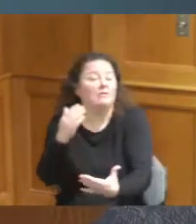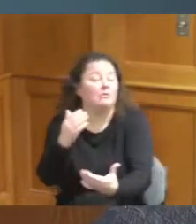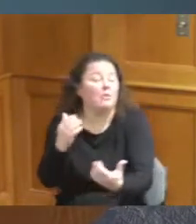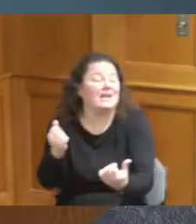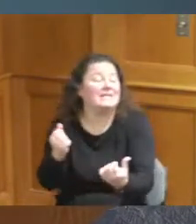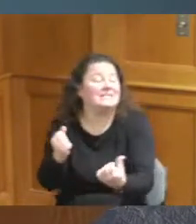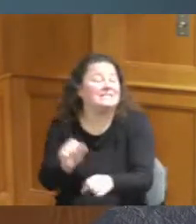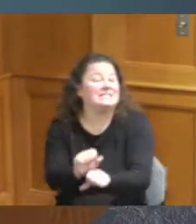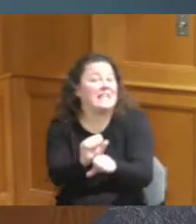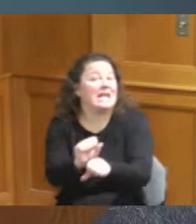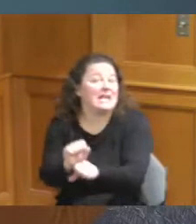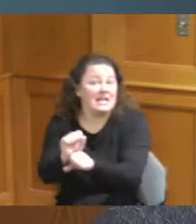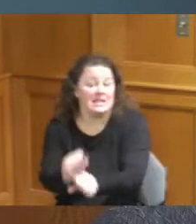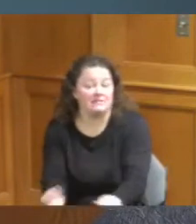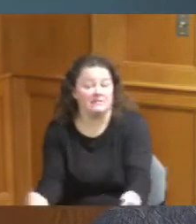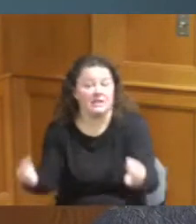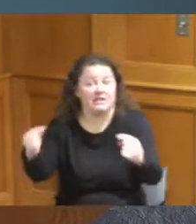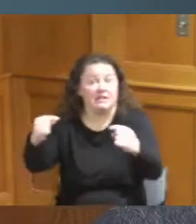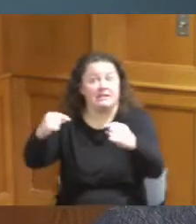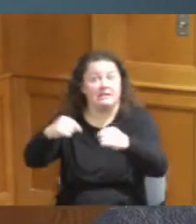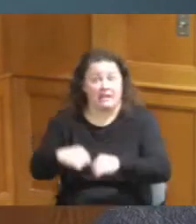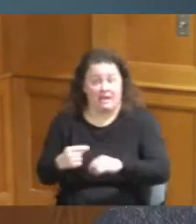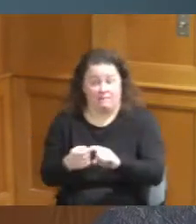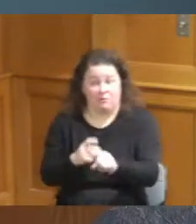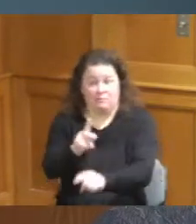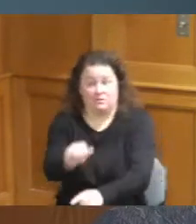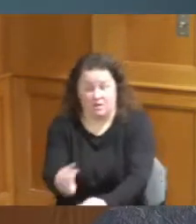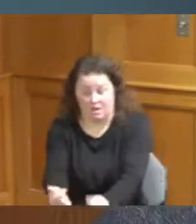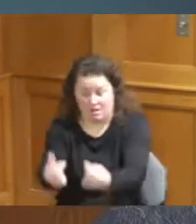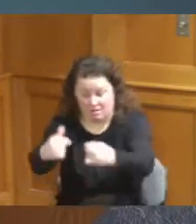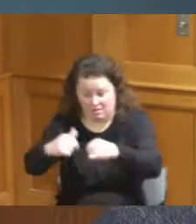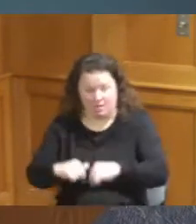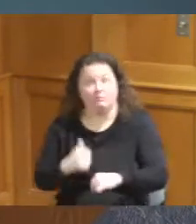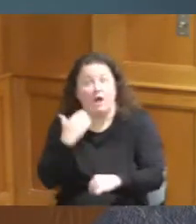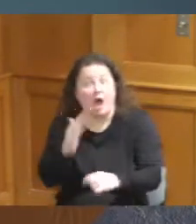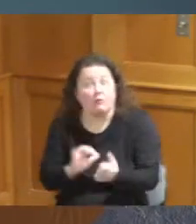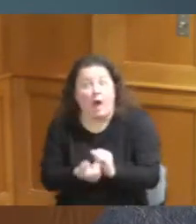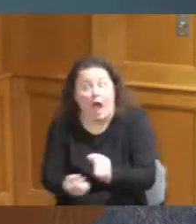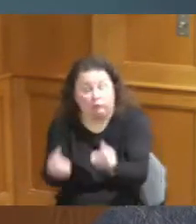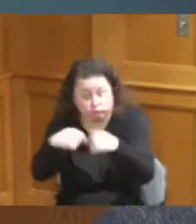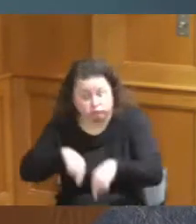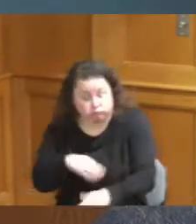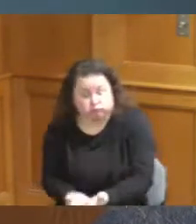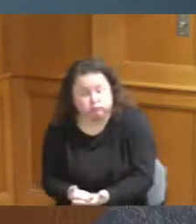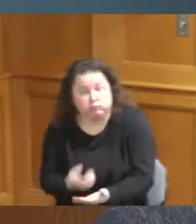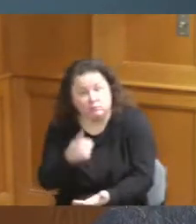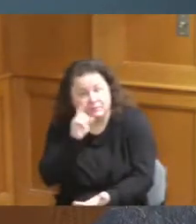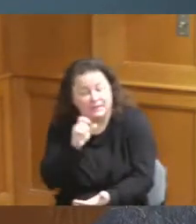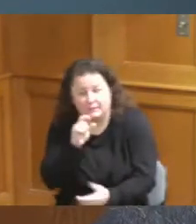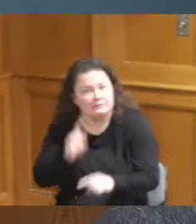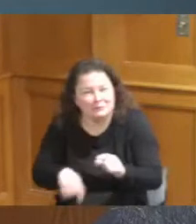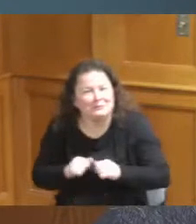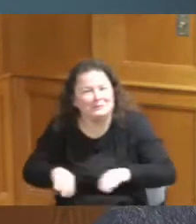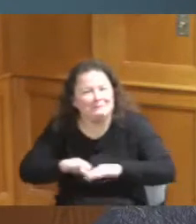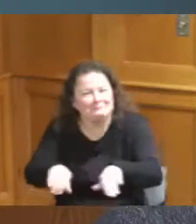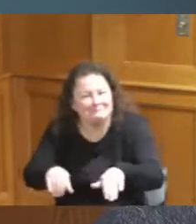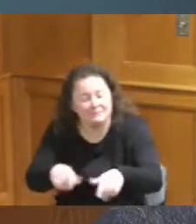know how to swim came over from Kentucky was able to survive many of them lived on that area